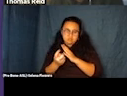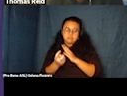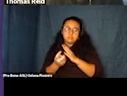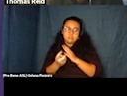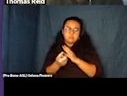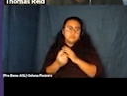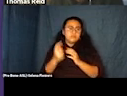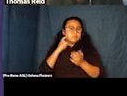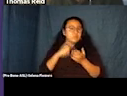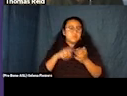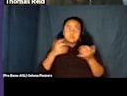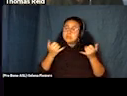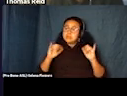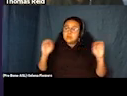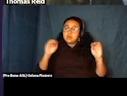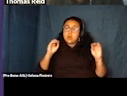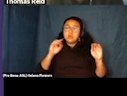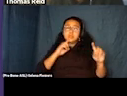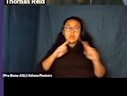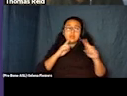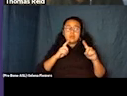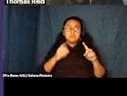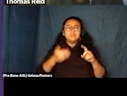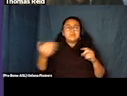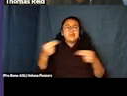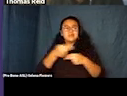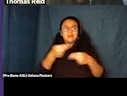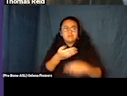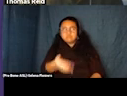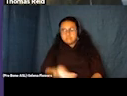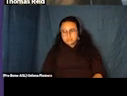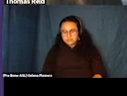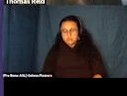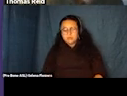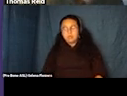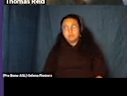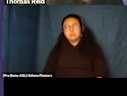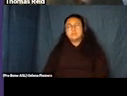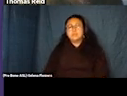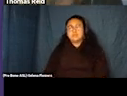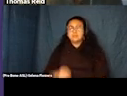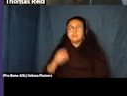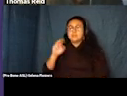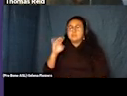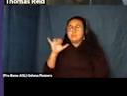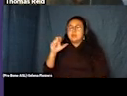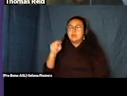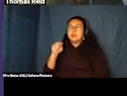and we're going to go to the next slide, please. McClane enters the frosty interior of the cooling